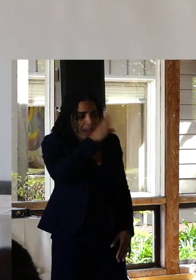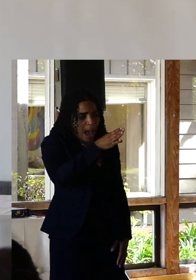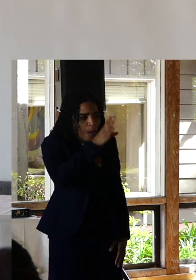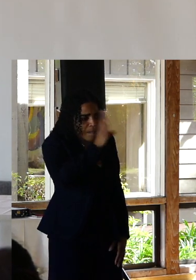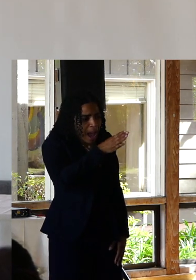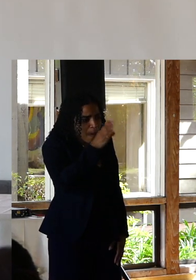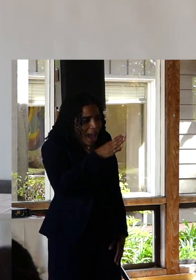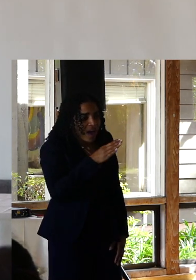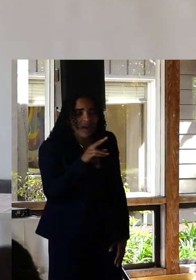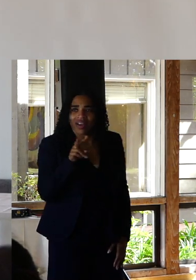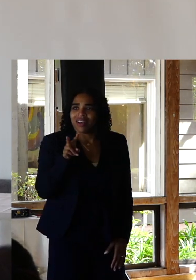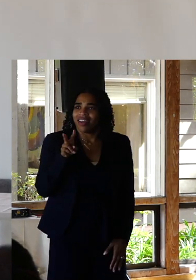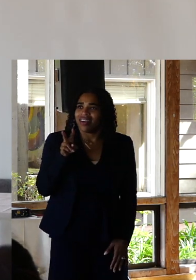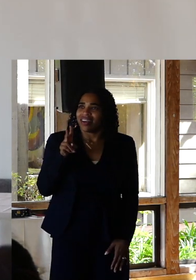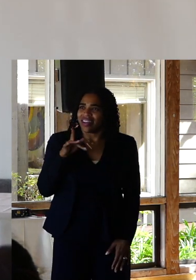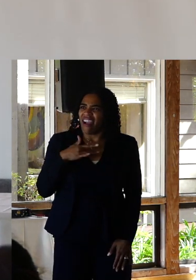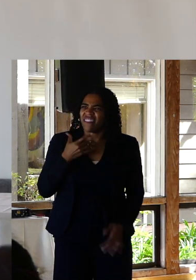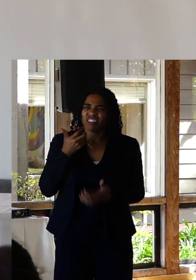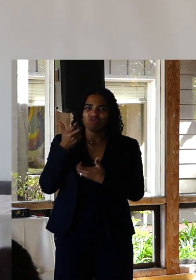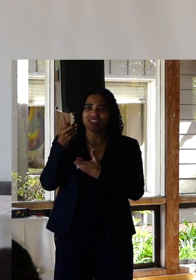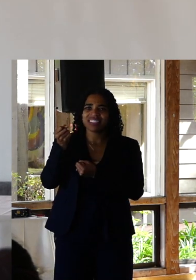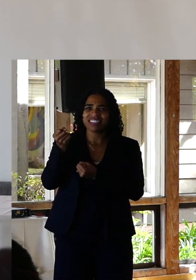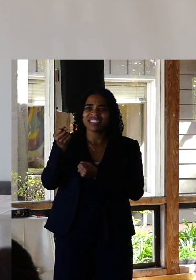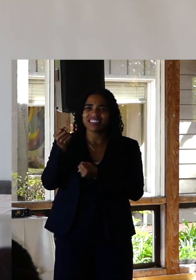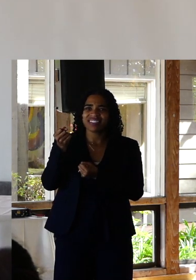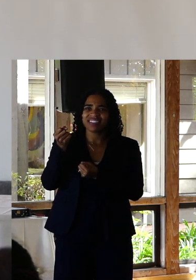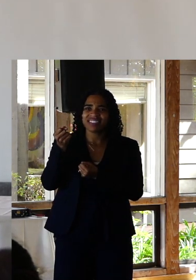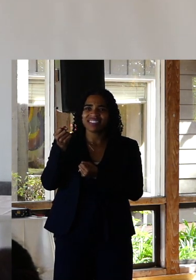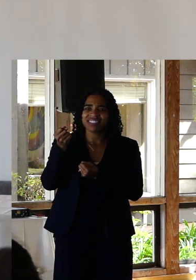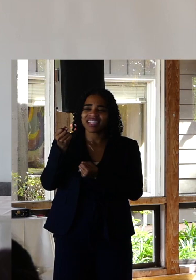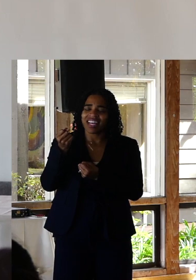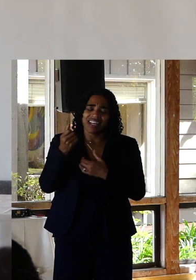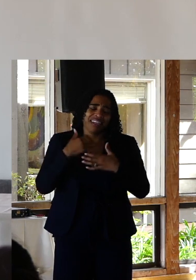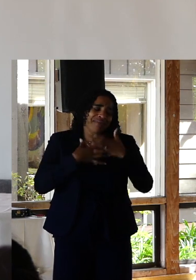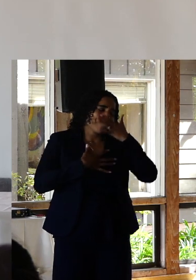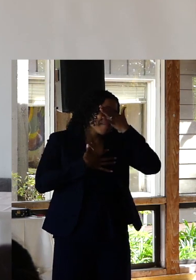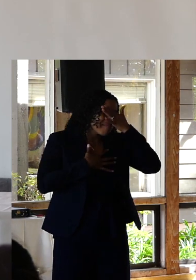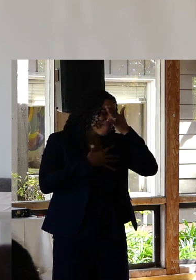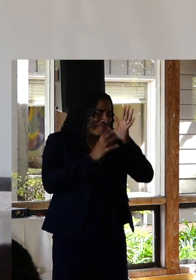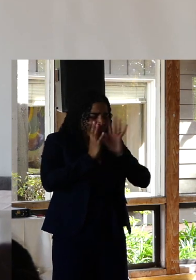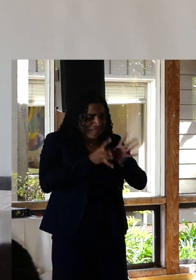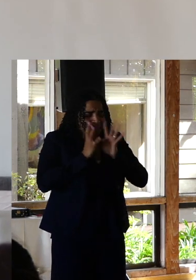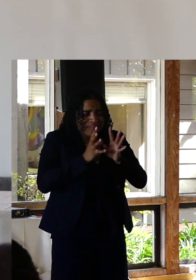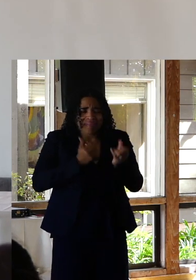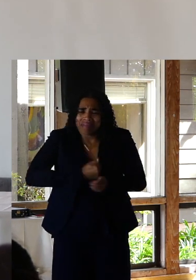became my safe space. I broke down. I told him of my recent breakup with